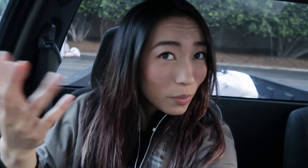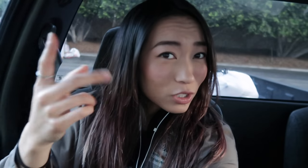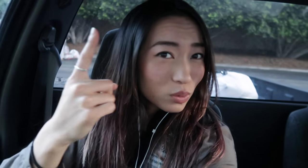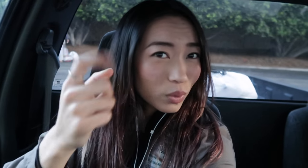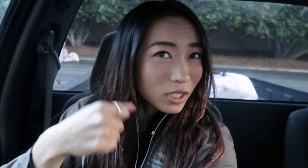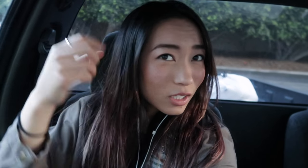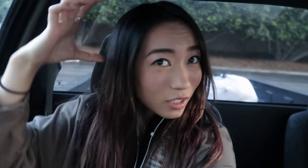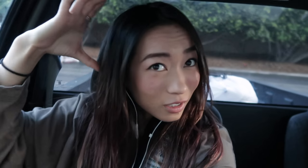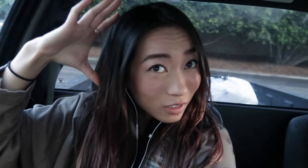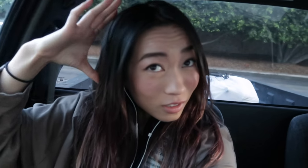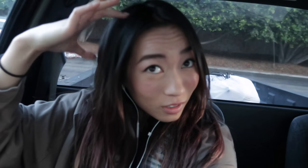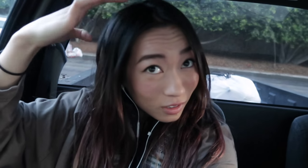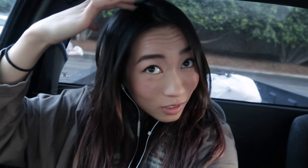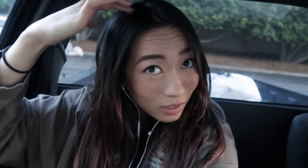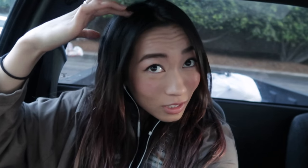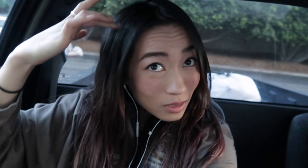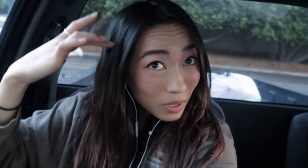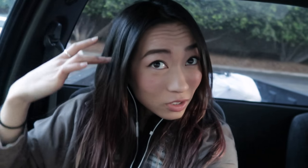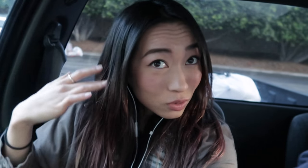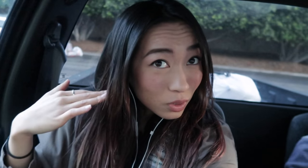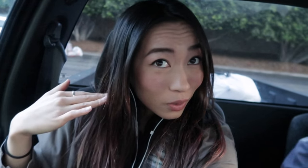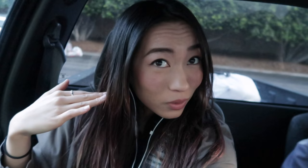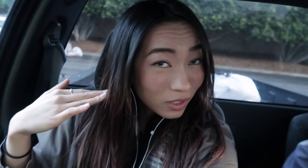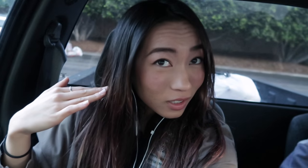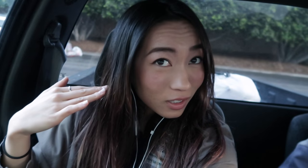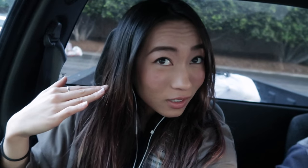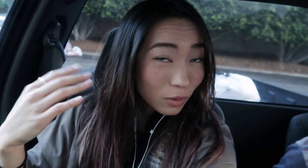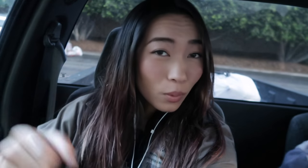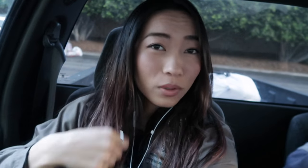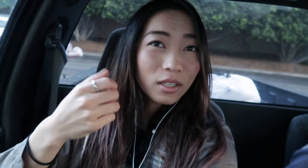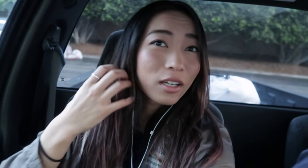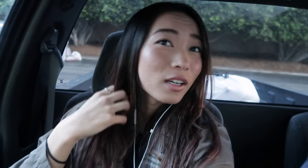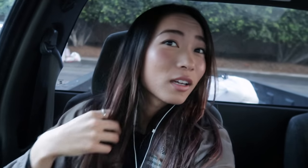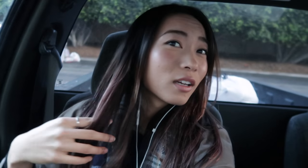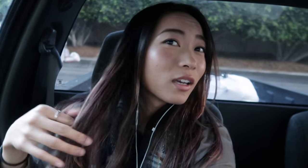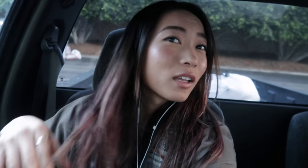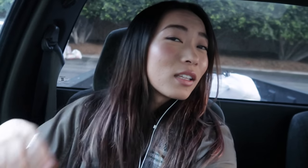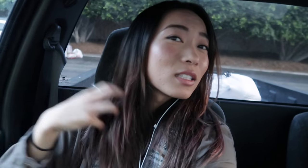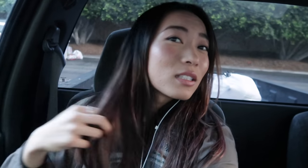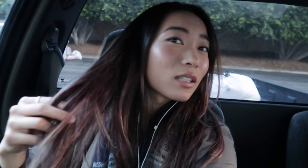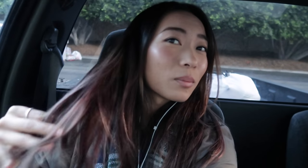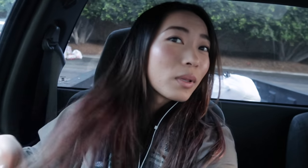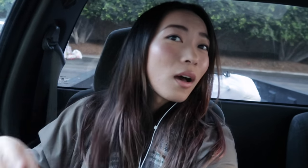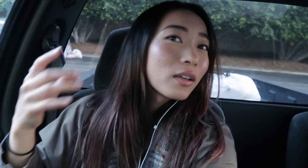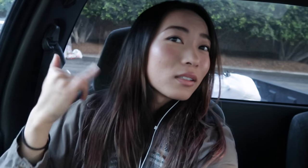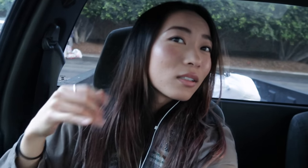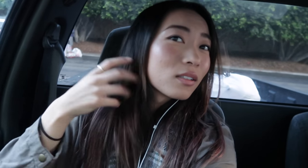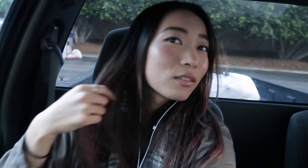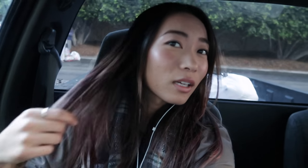in one year. Like this much growth and a whole year and this is the blonde right